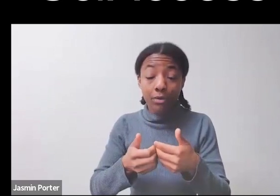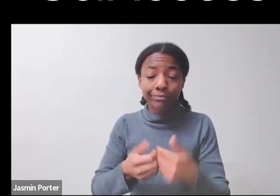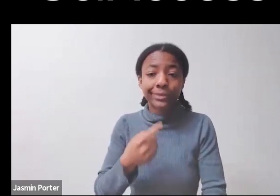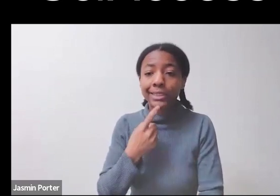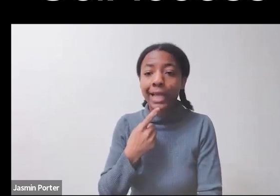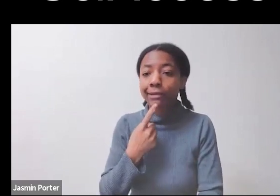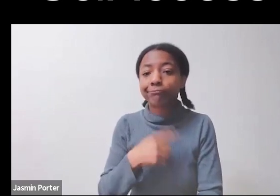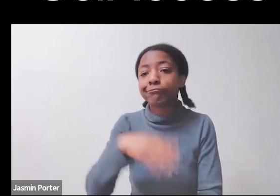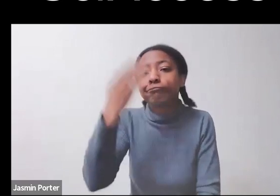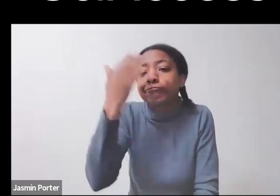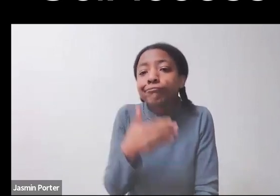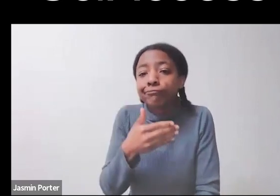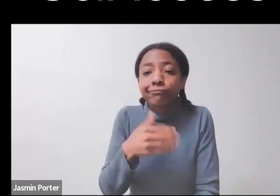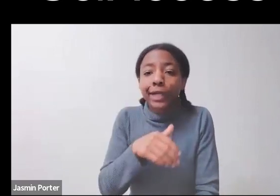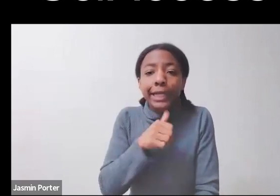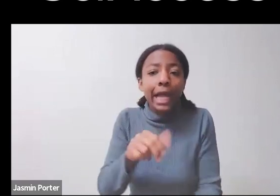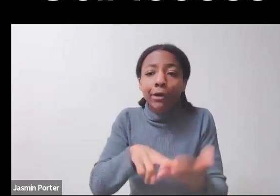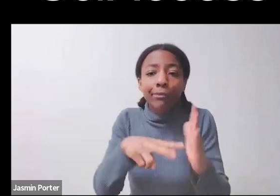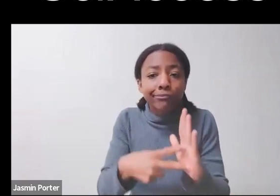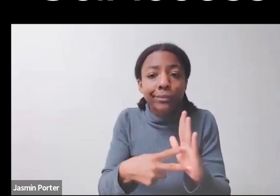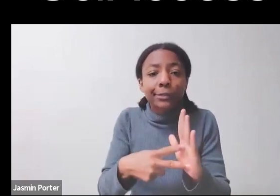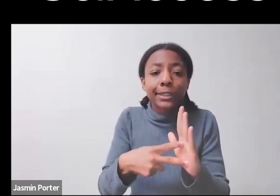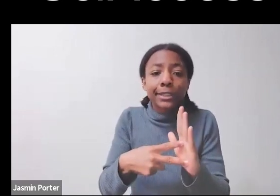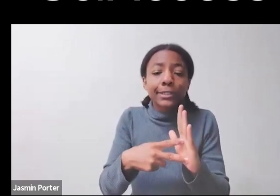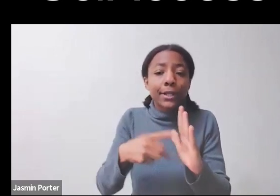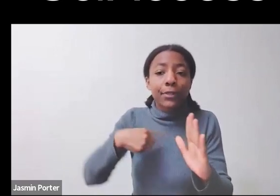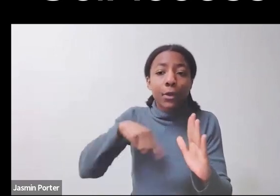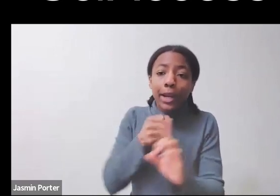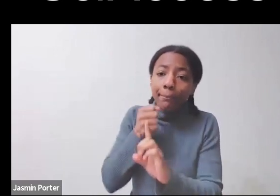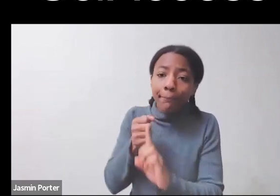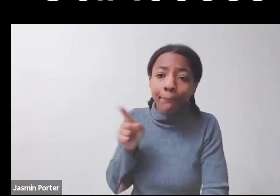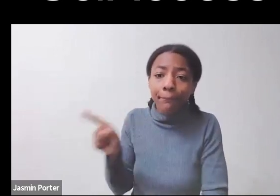However, they lost, thank goodness, but because one judge sided